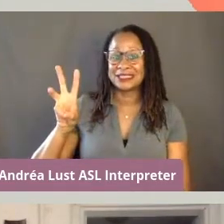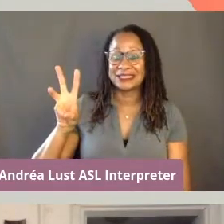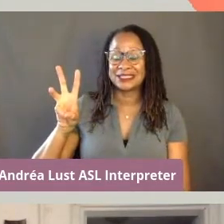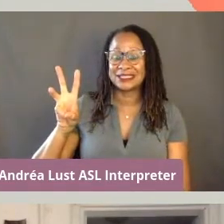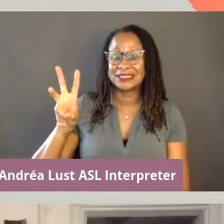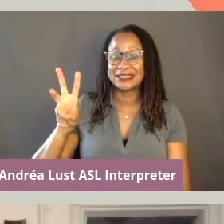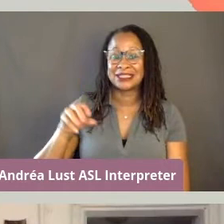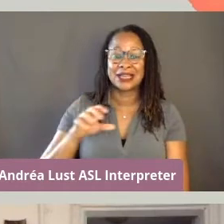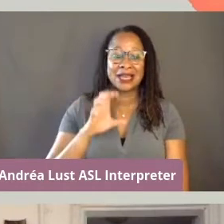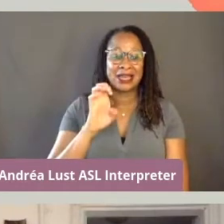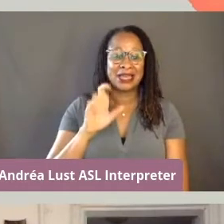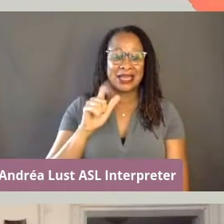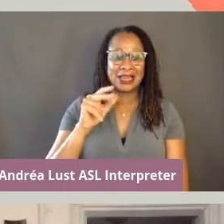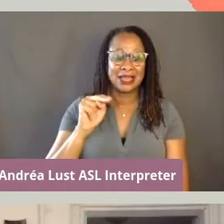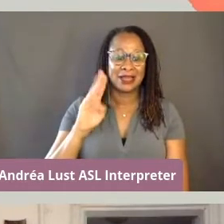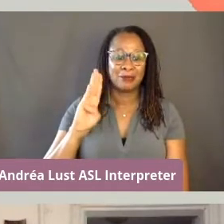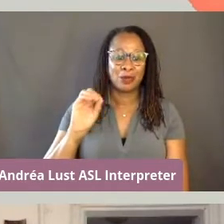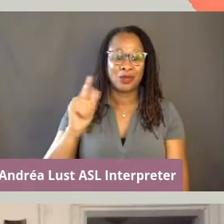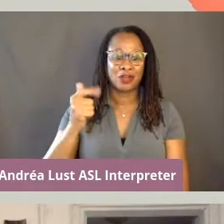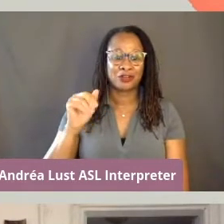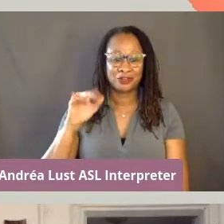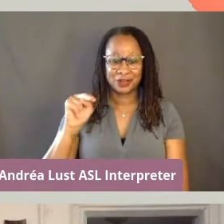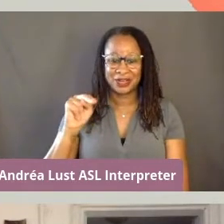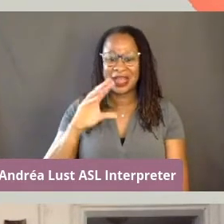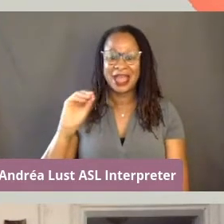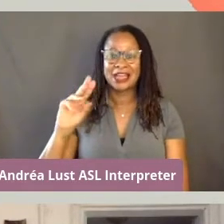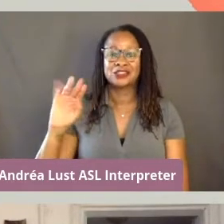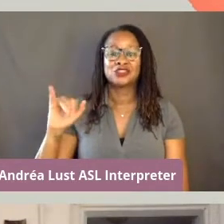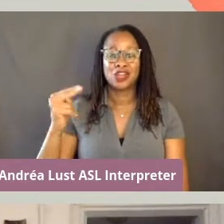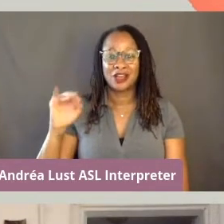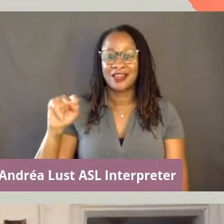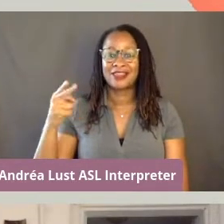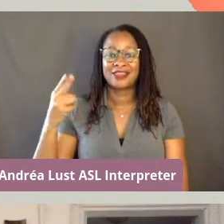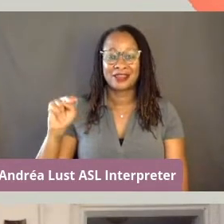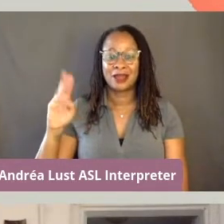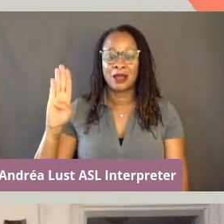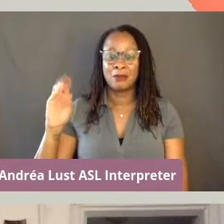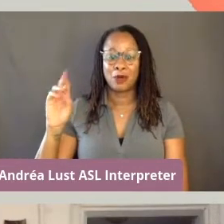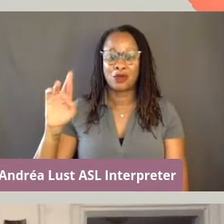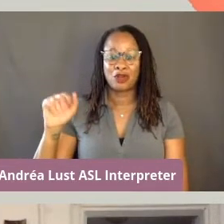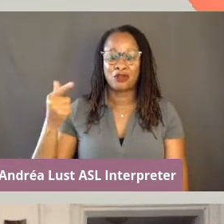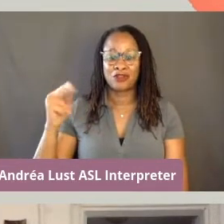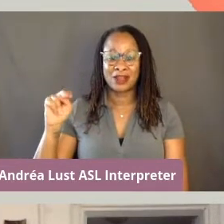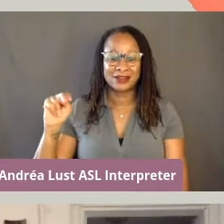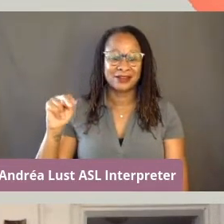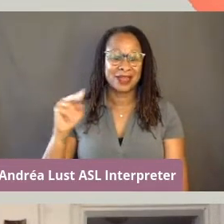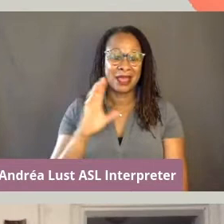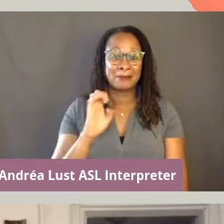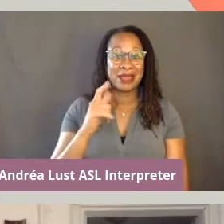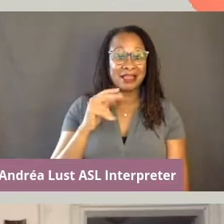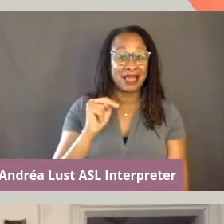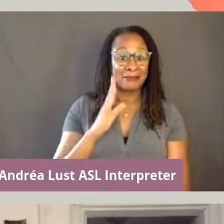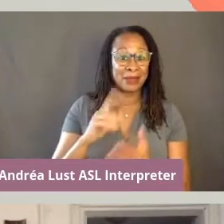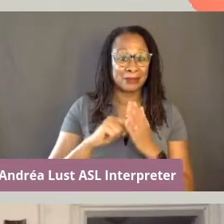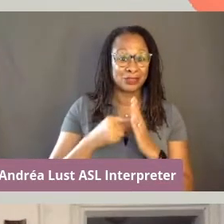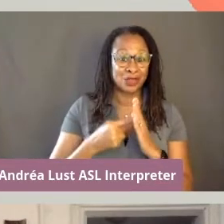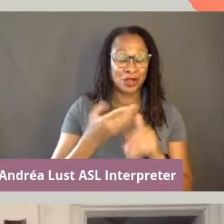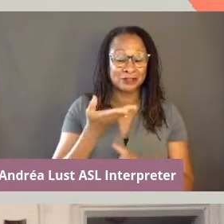Elan Bogarin and Jonathan Bogarin. Could maybe Elan could you start first by describing yourself.